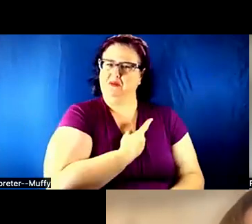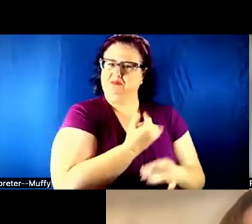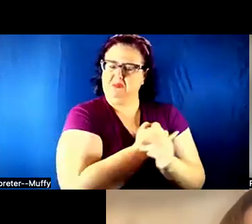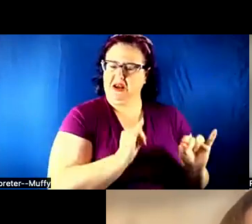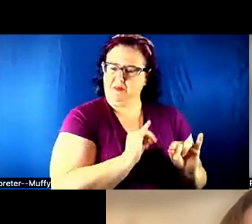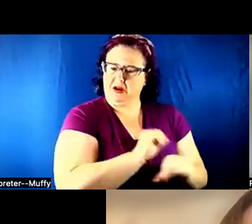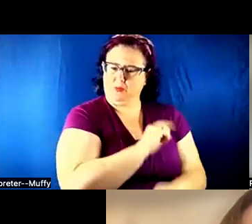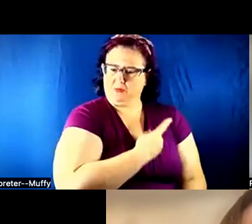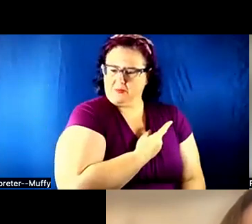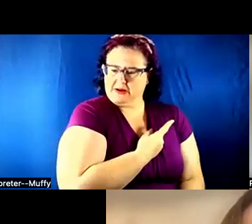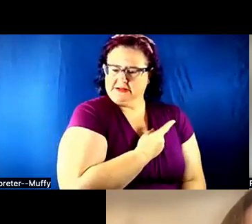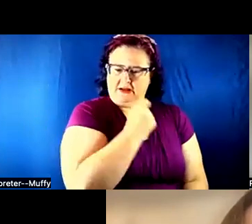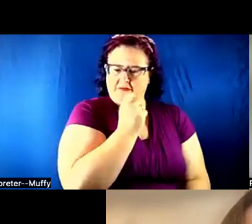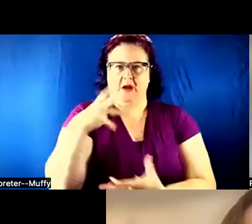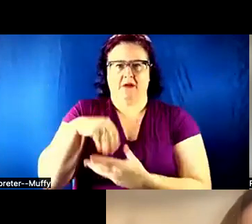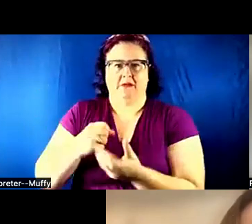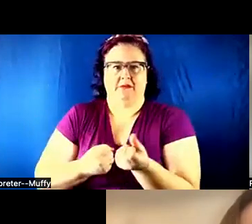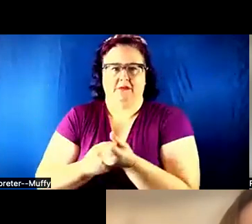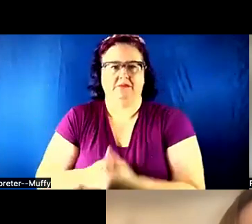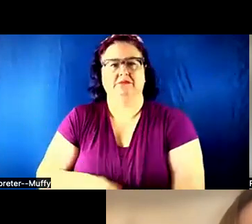Shiri: Why do you think some people want to work independently?